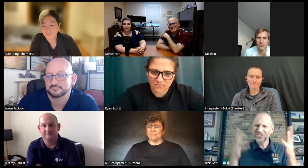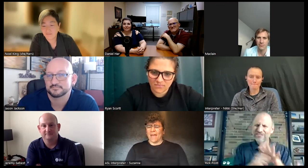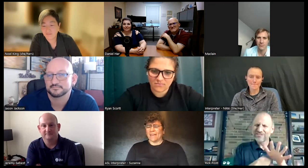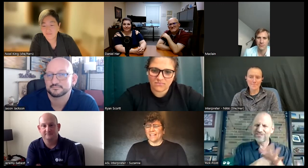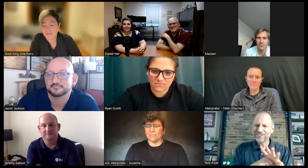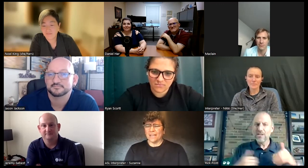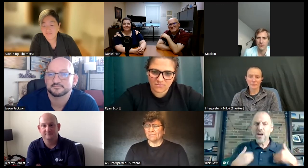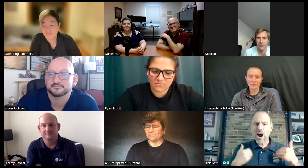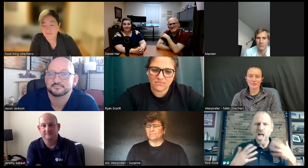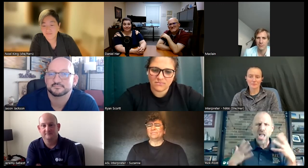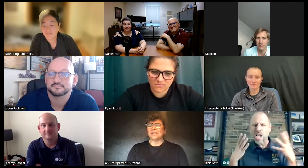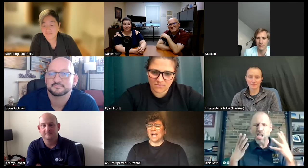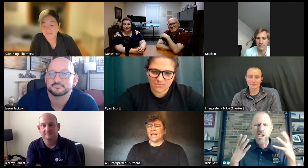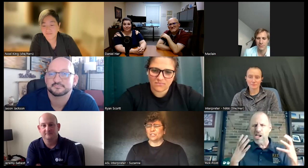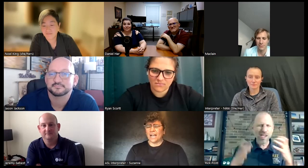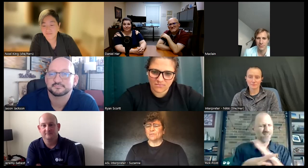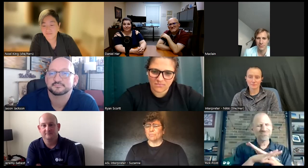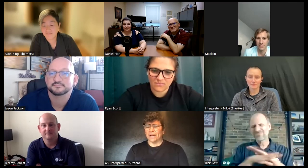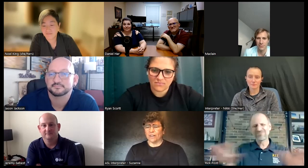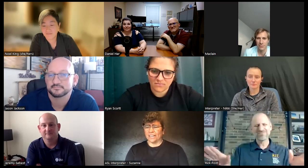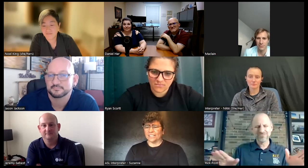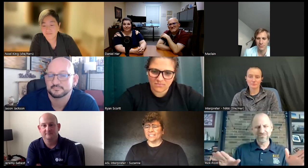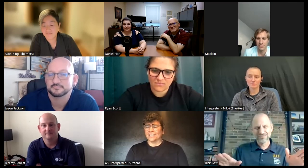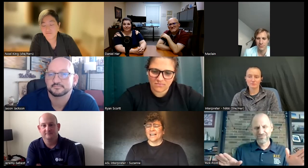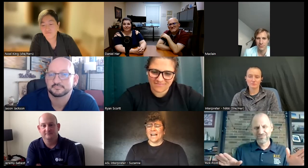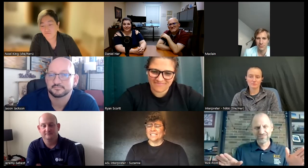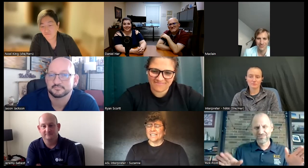did math like me actually I was better at it I didn't